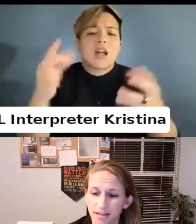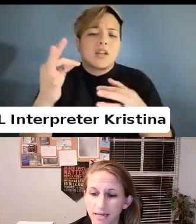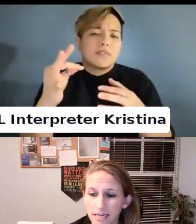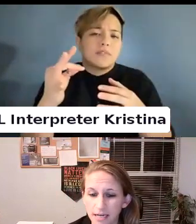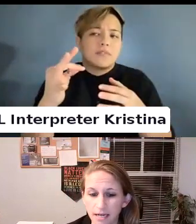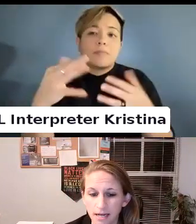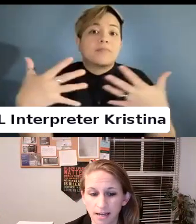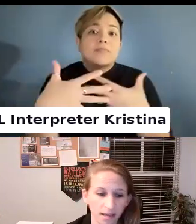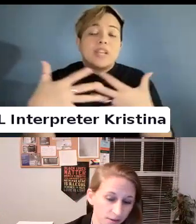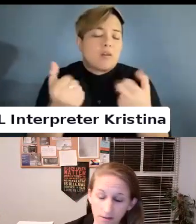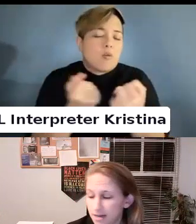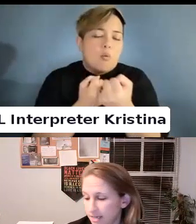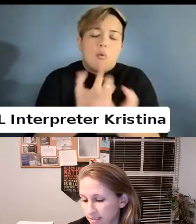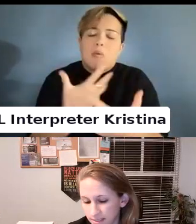And anger and frustration and devastation.